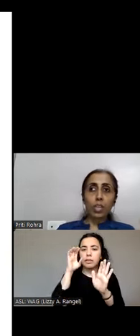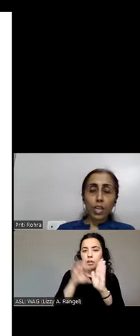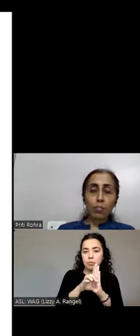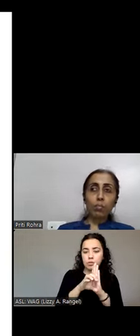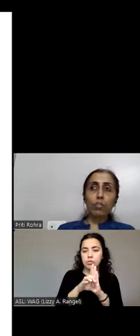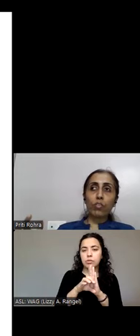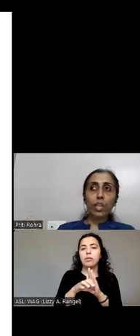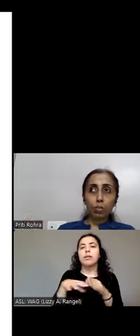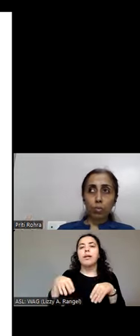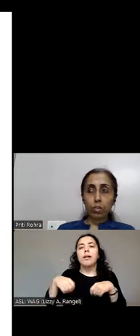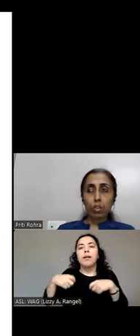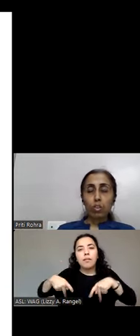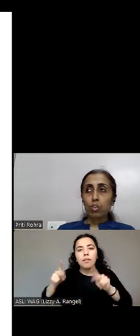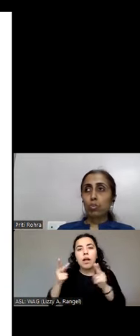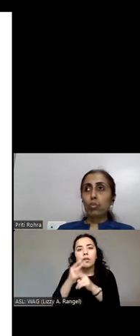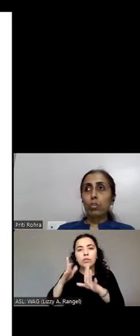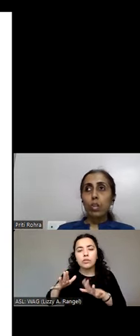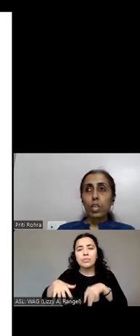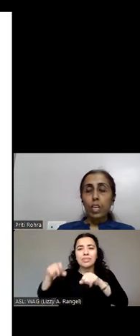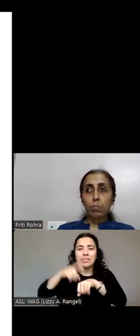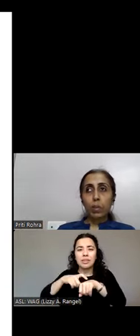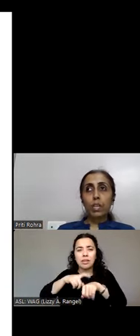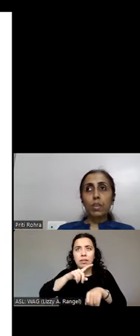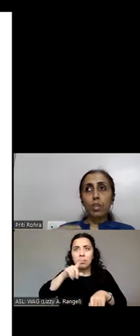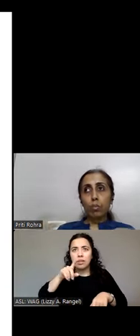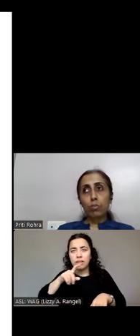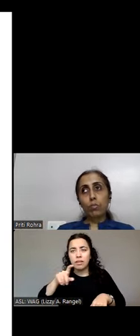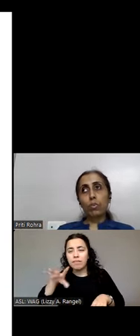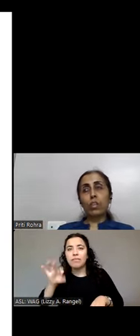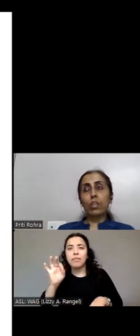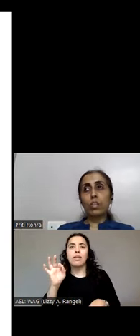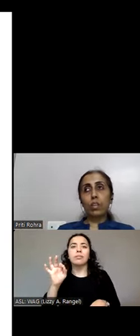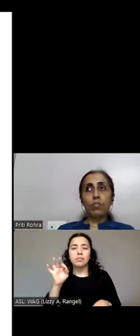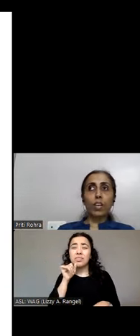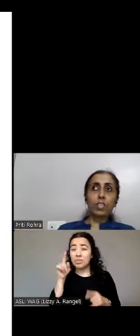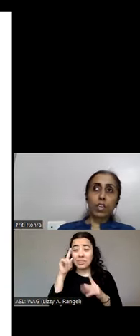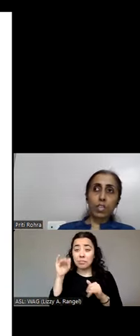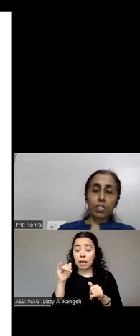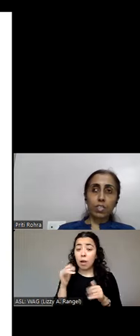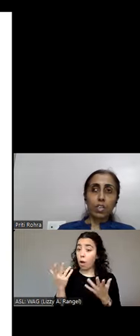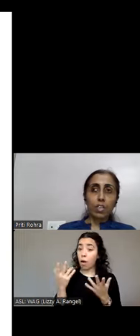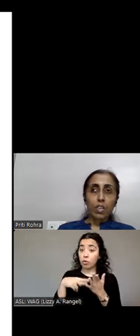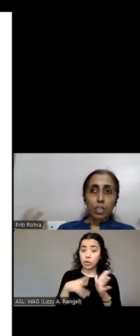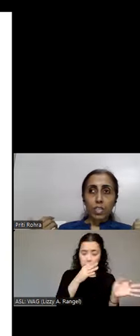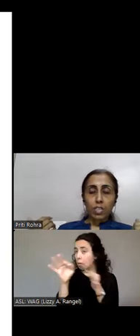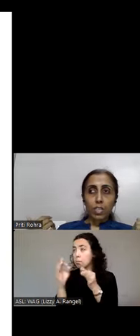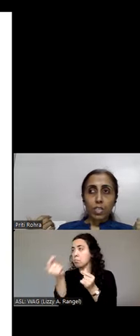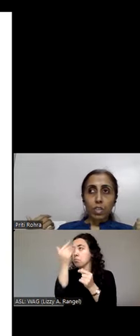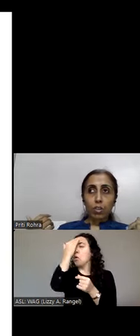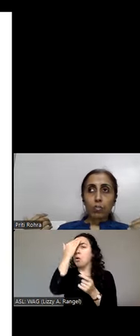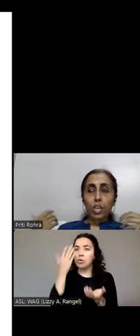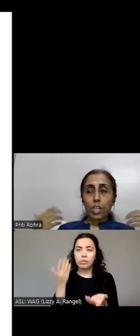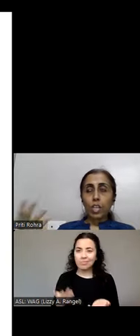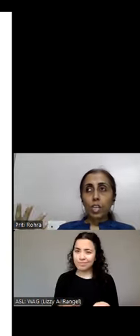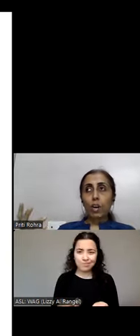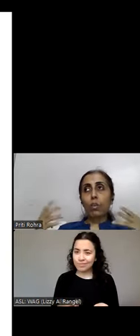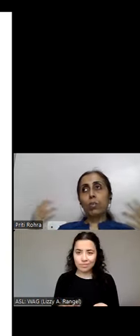time to find those. Don't expect every user will read it in five seconds. We are thinking how long